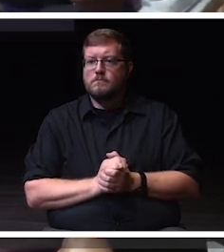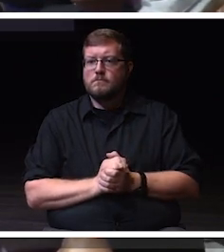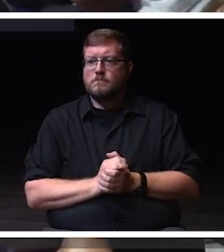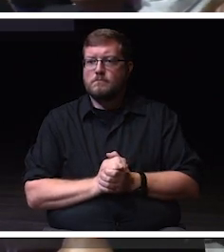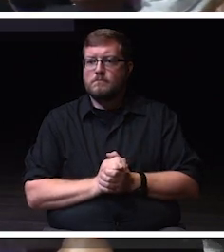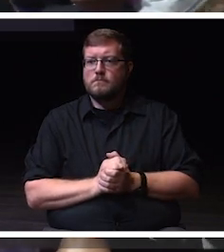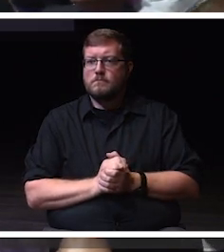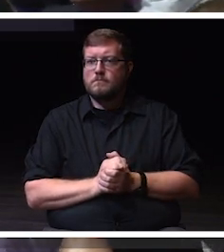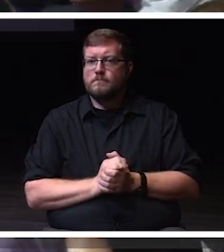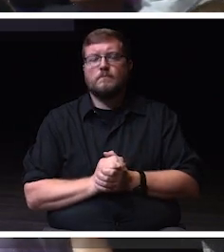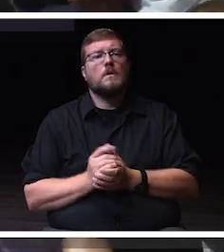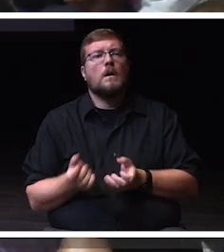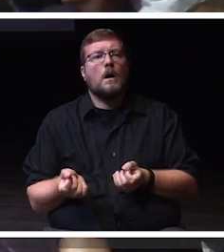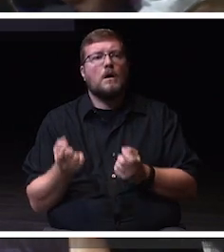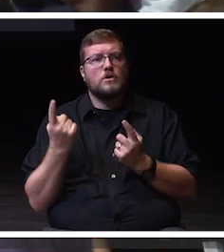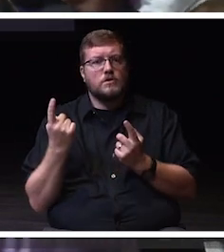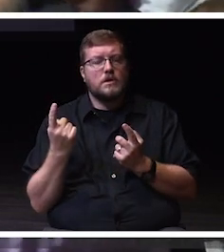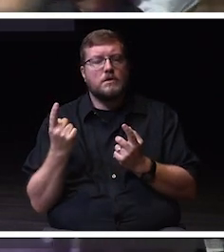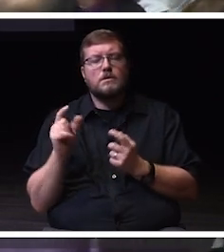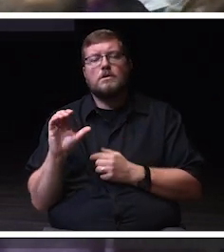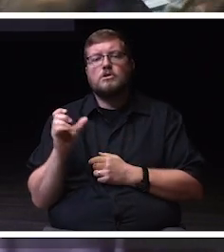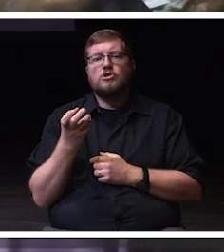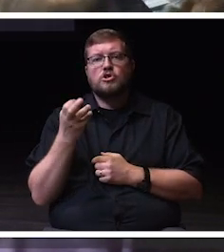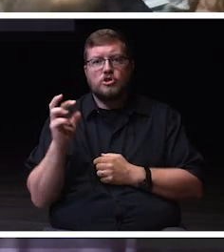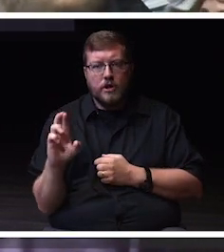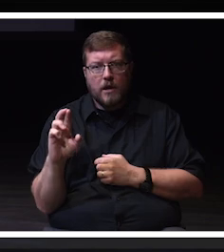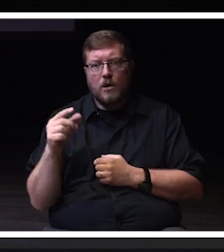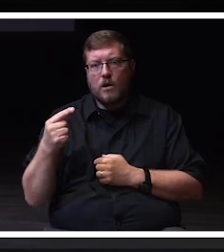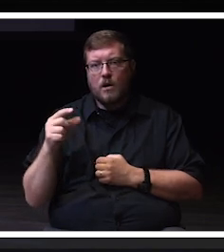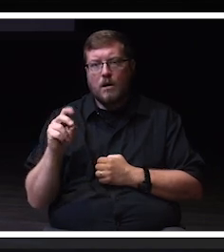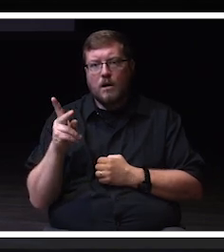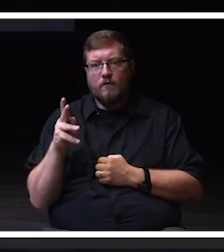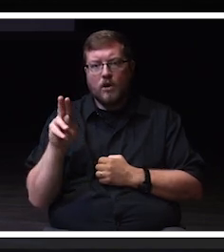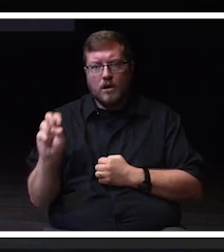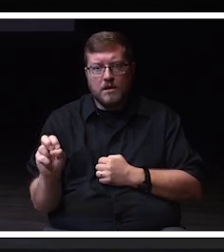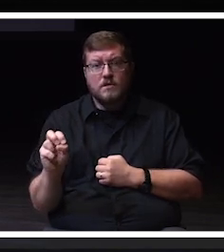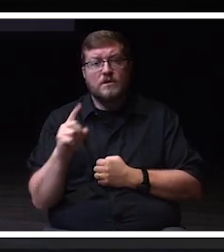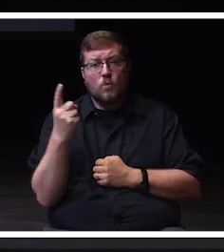Shared governance is one of the six core values of our university.